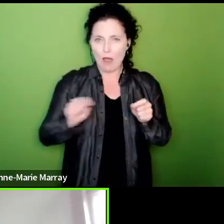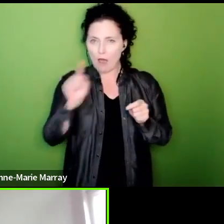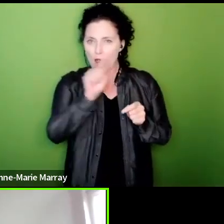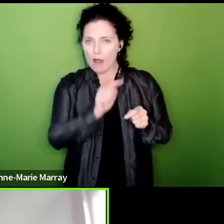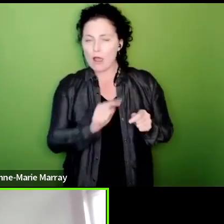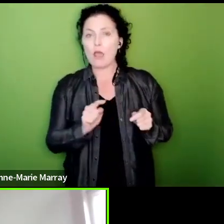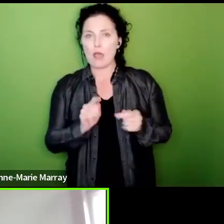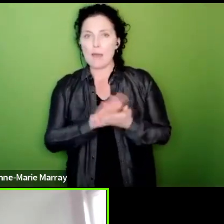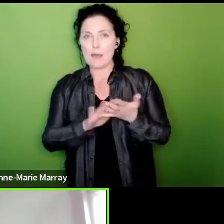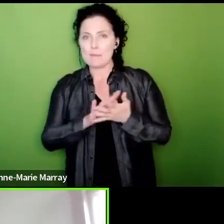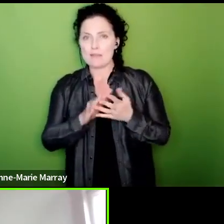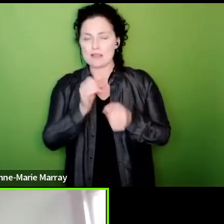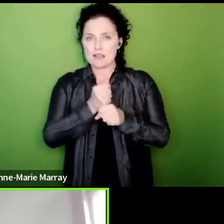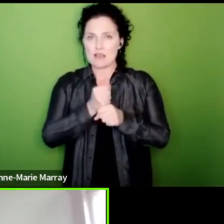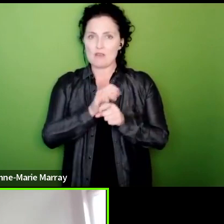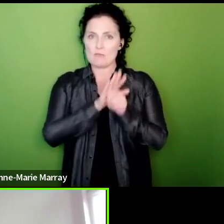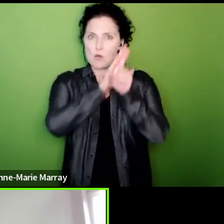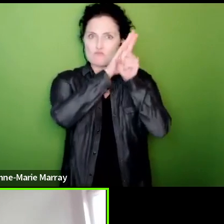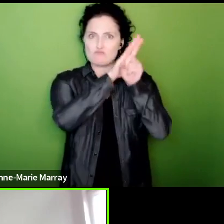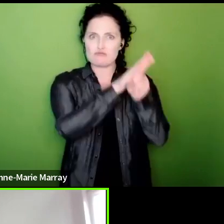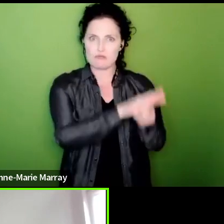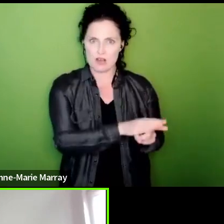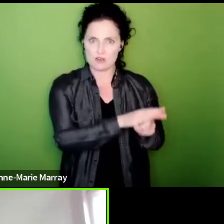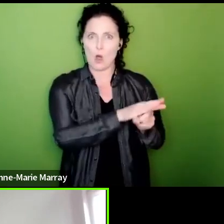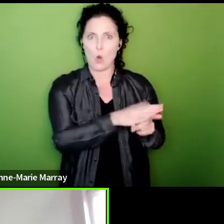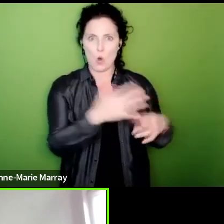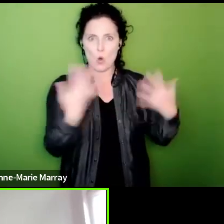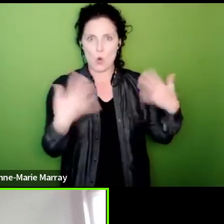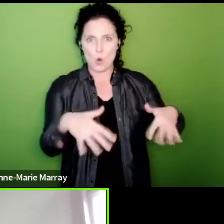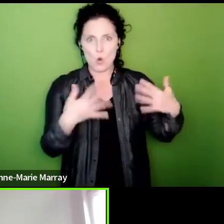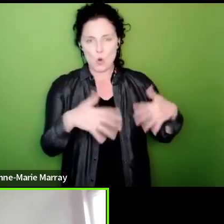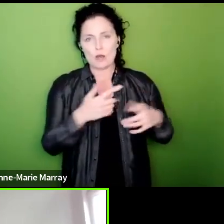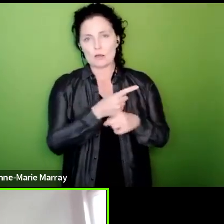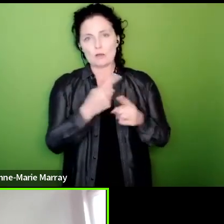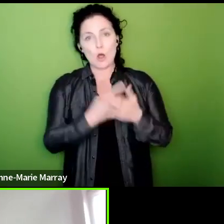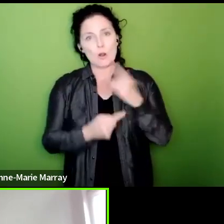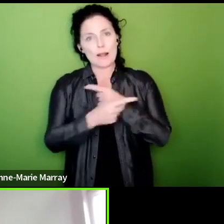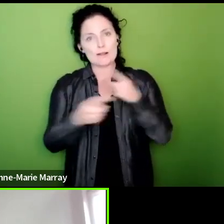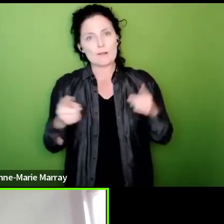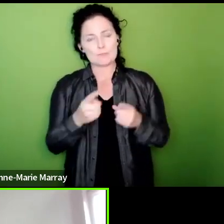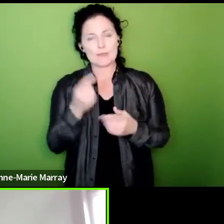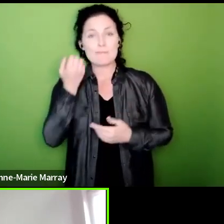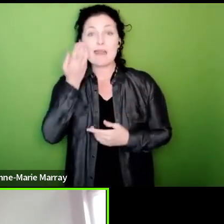government it's not just them every group is tabled with us proposals as to where hard hit